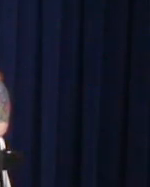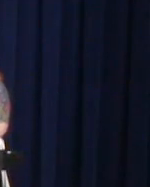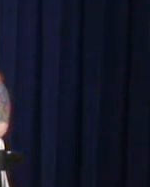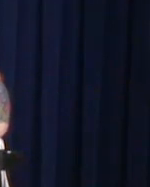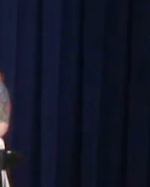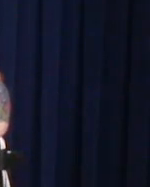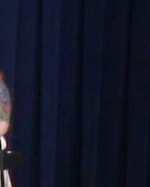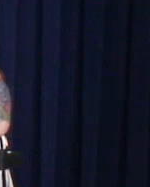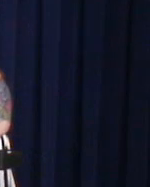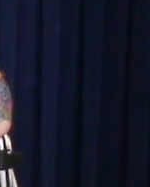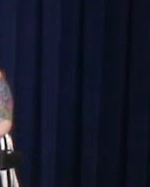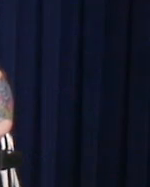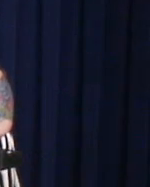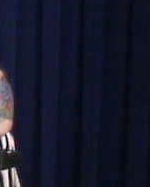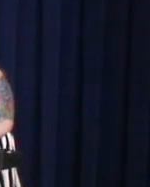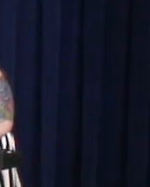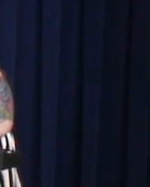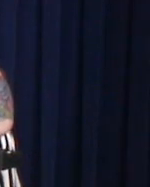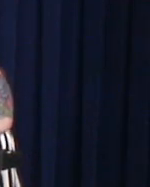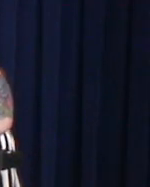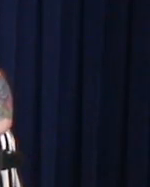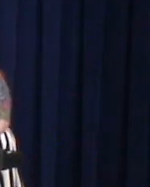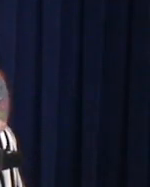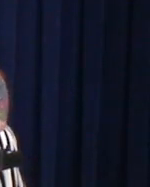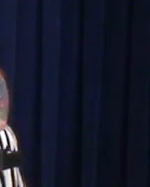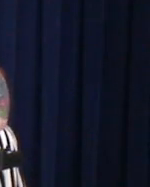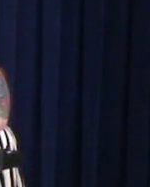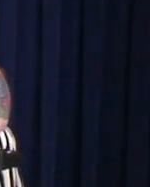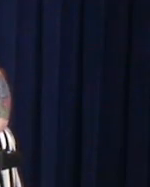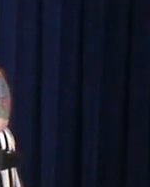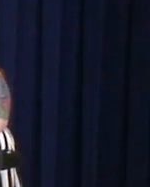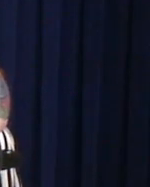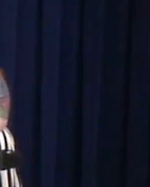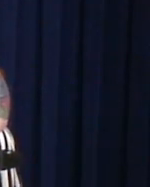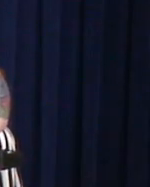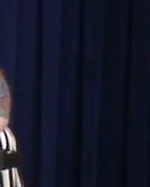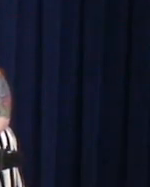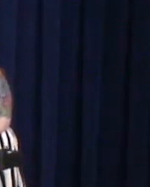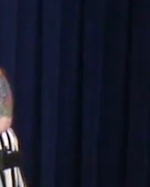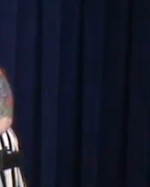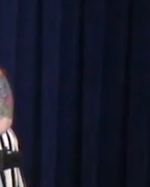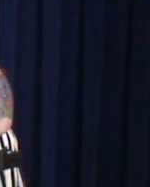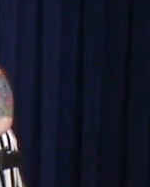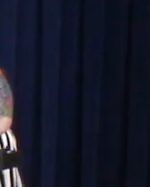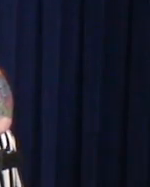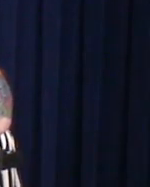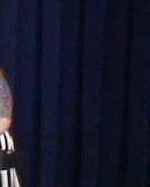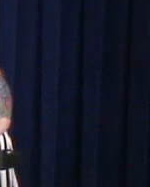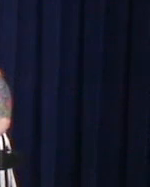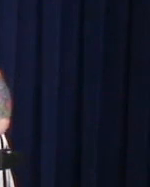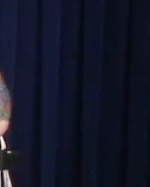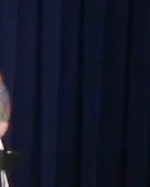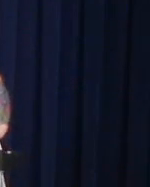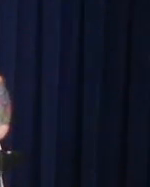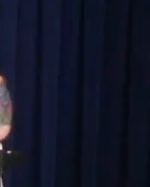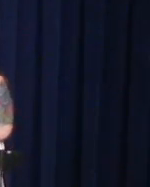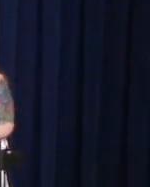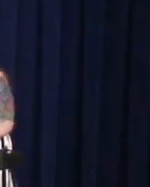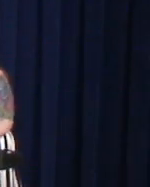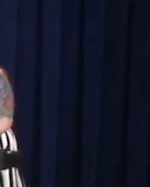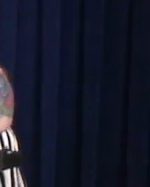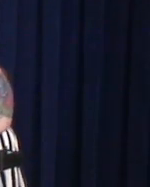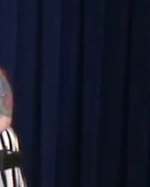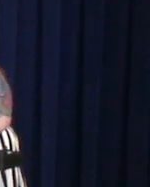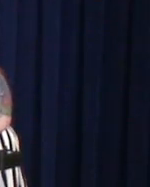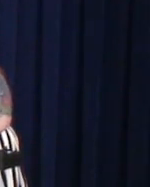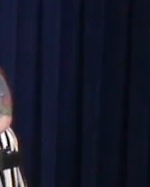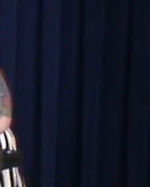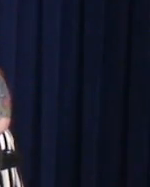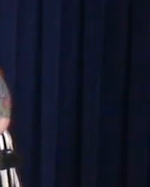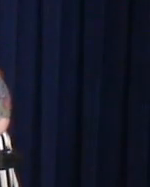She keeps me warm.